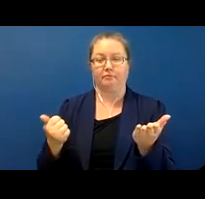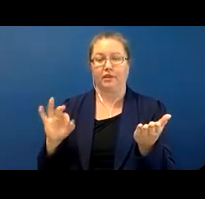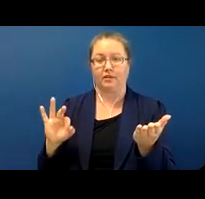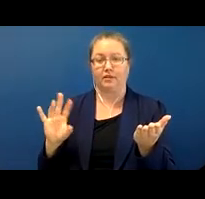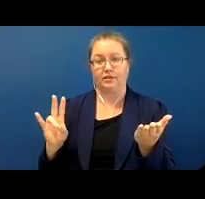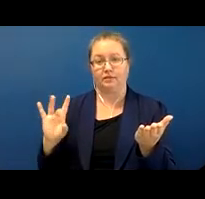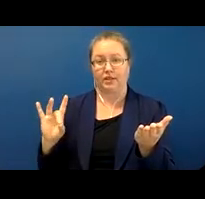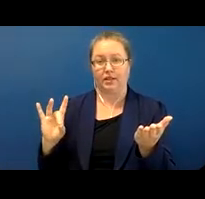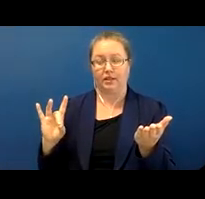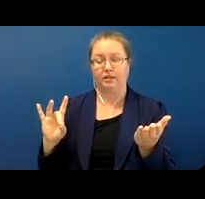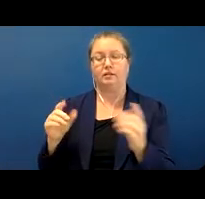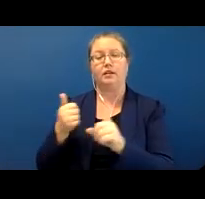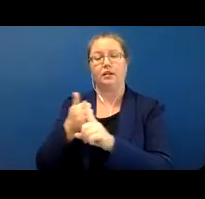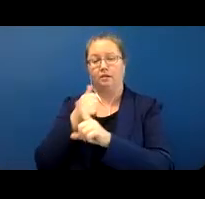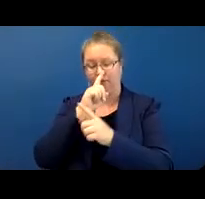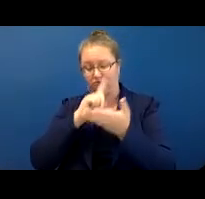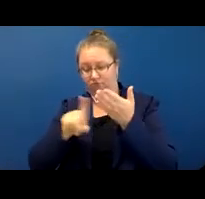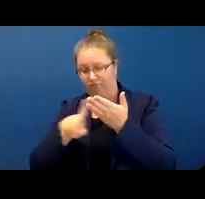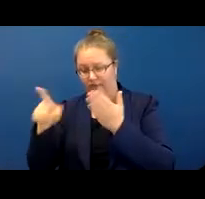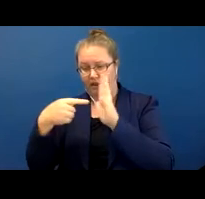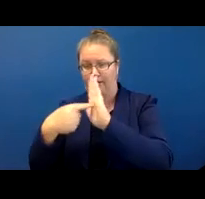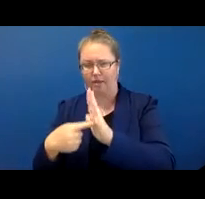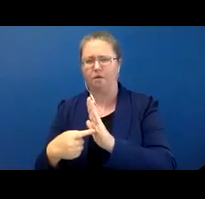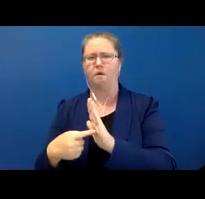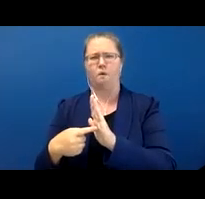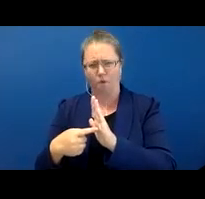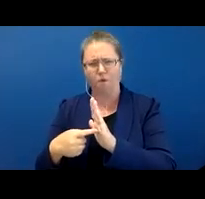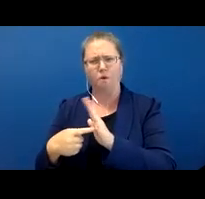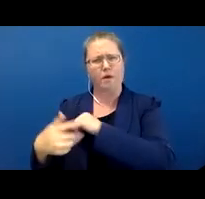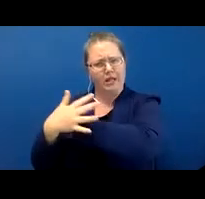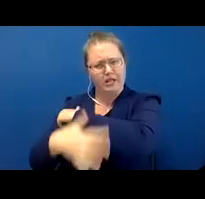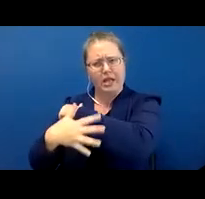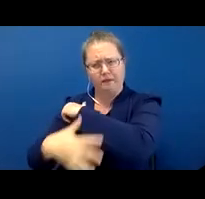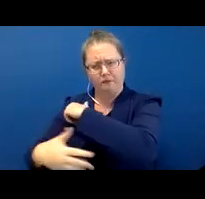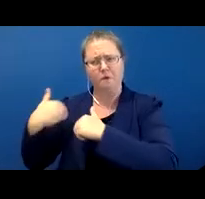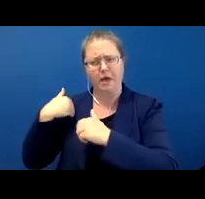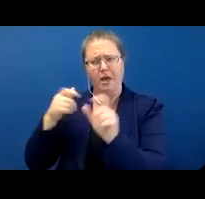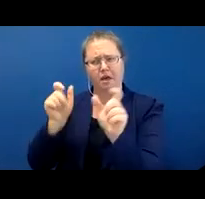those examples, he says, well isn't this interesting that Navajo has this way of distinguishing,